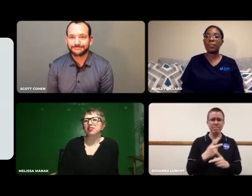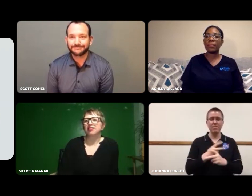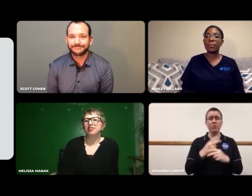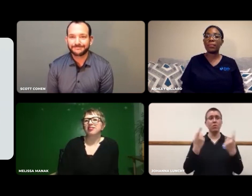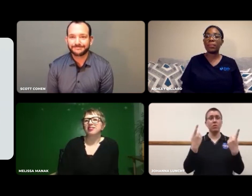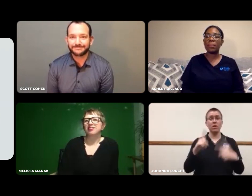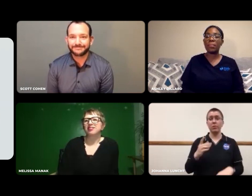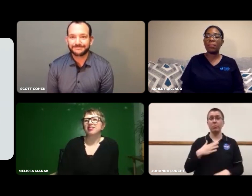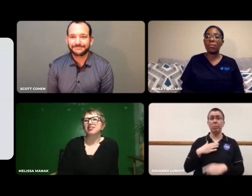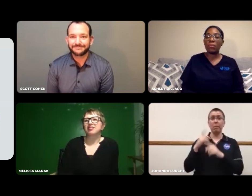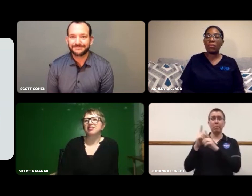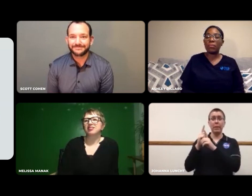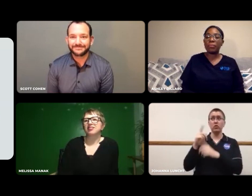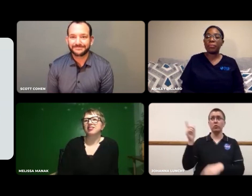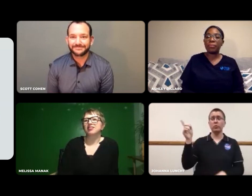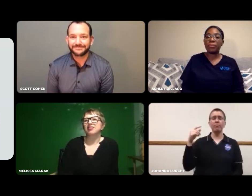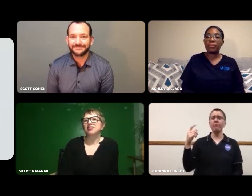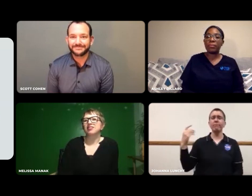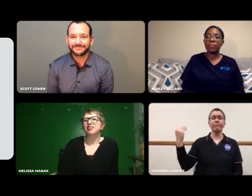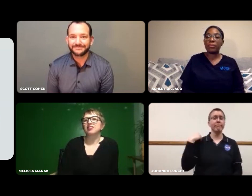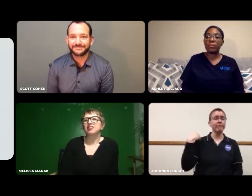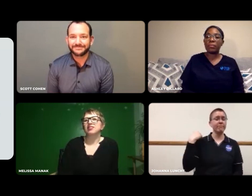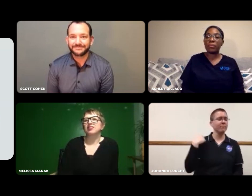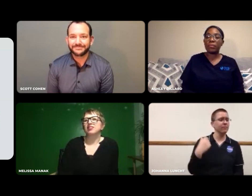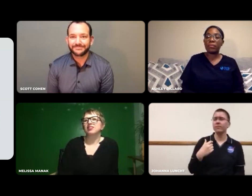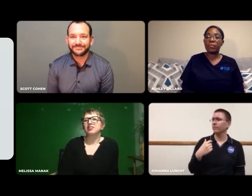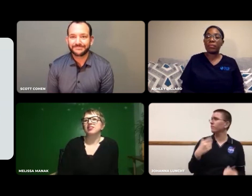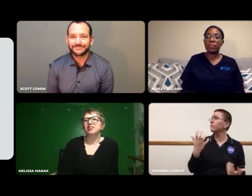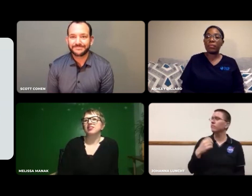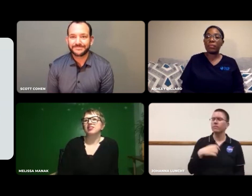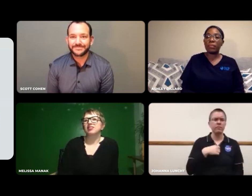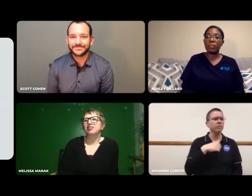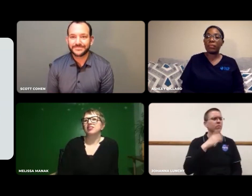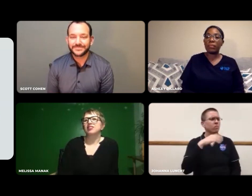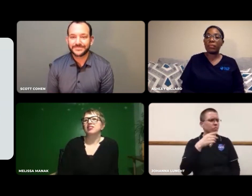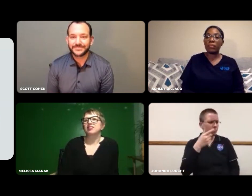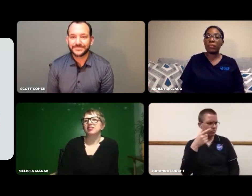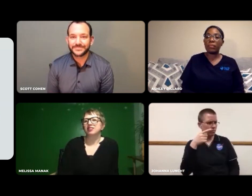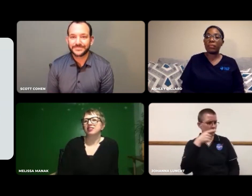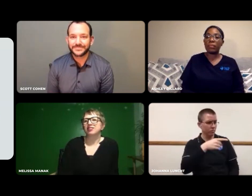But my mentor approached me, out of the blue, asking me.